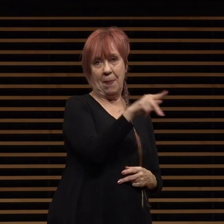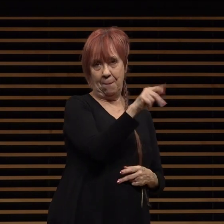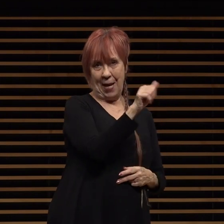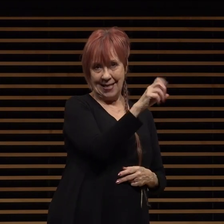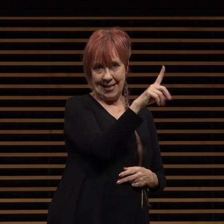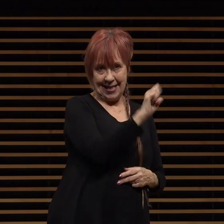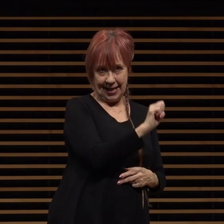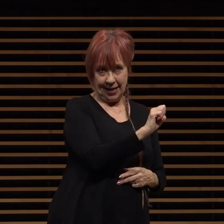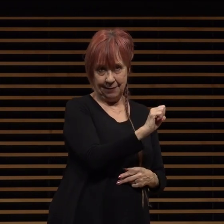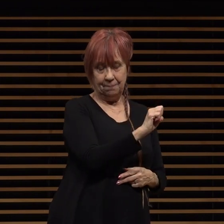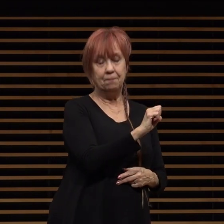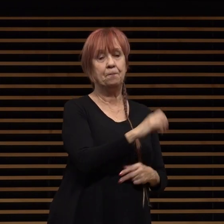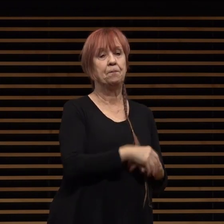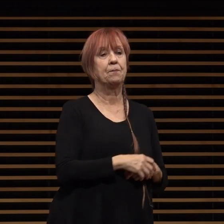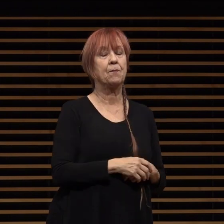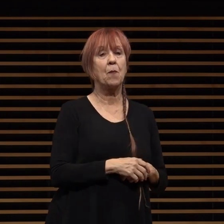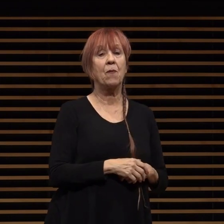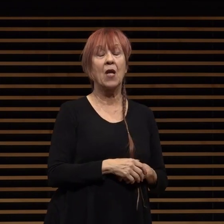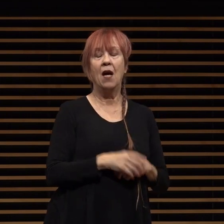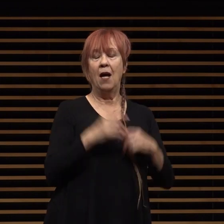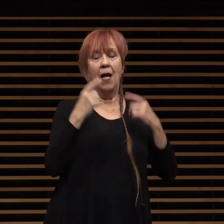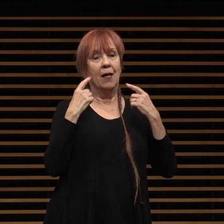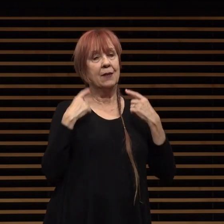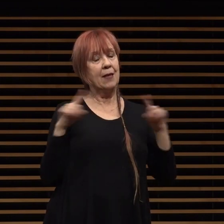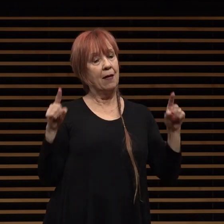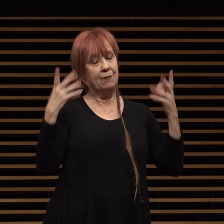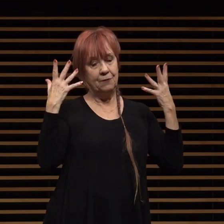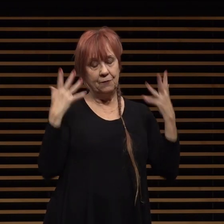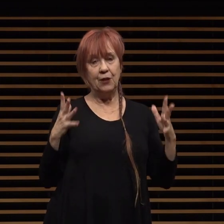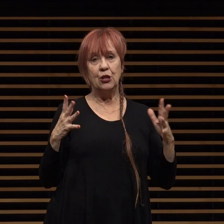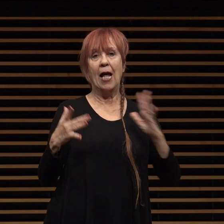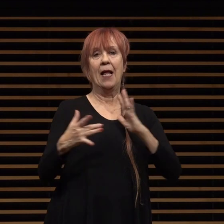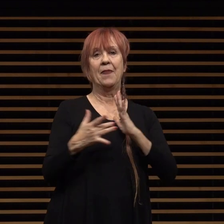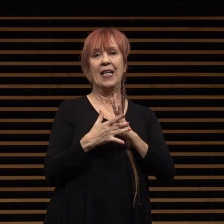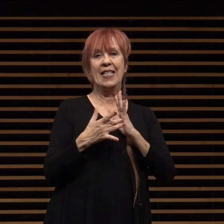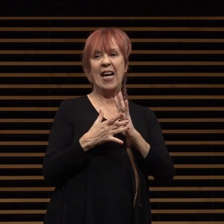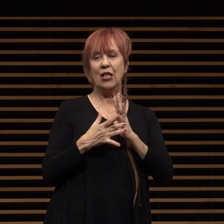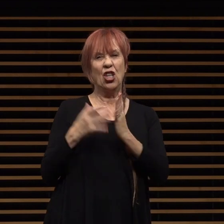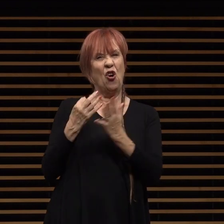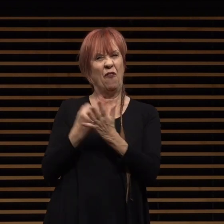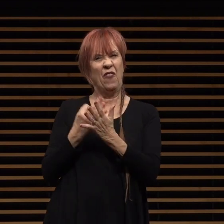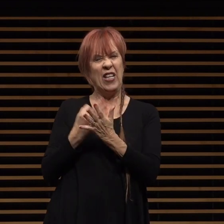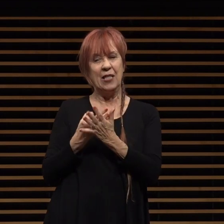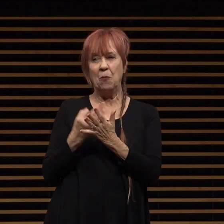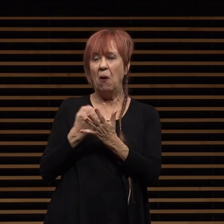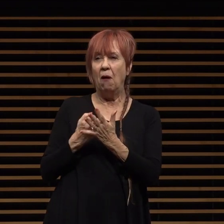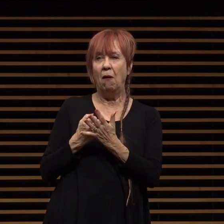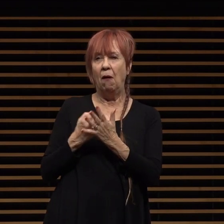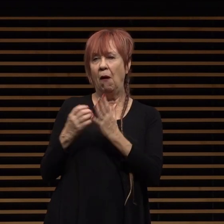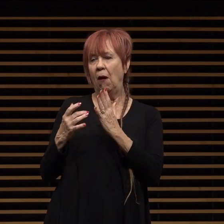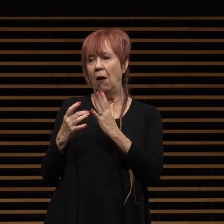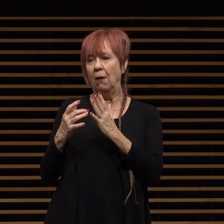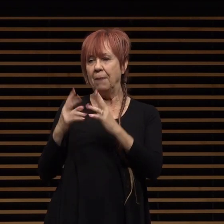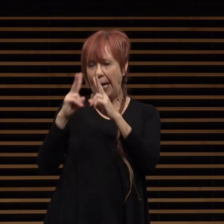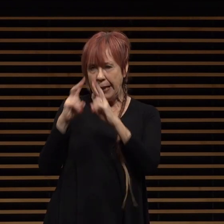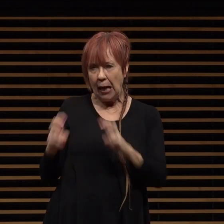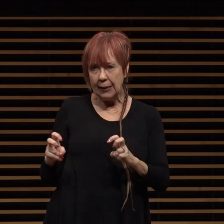with successful completion of the technical feasibility analysis in 2021